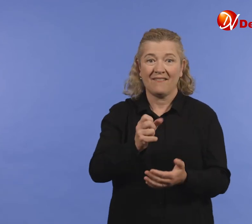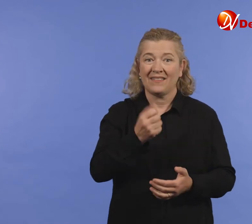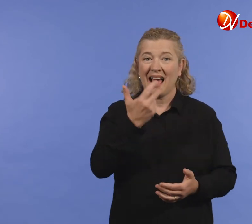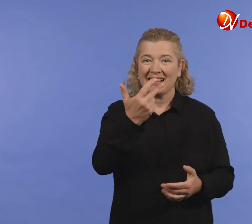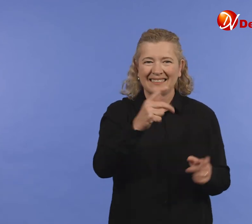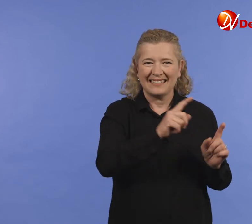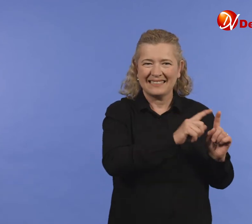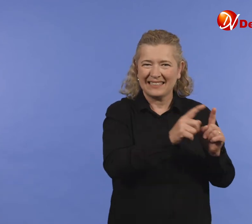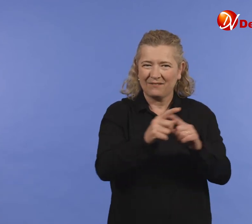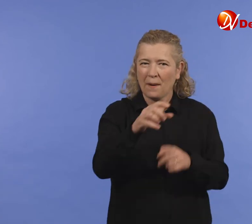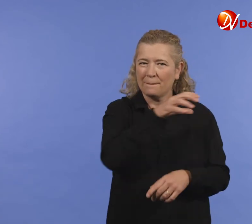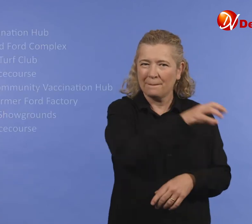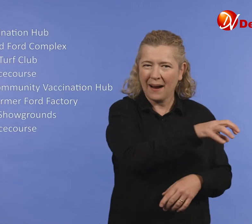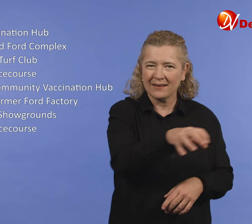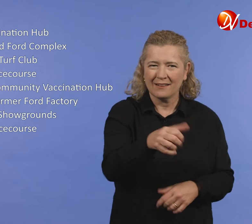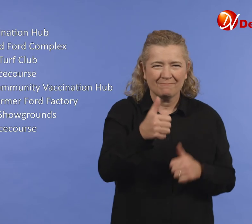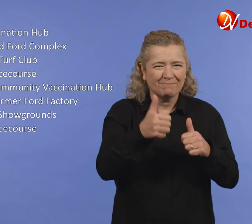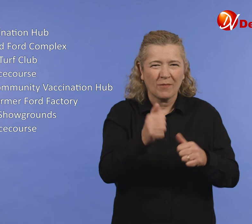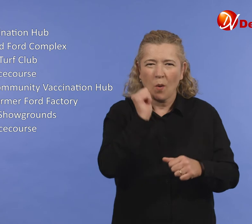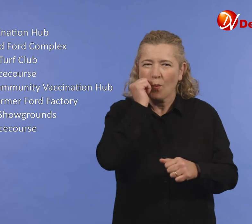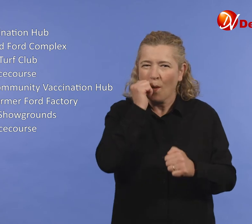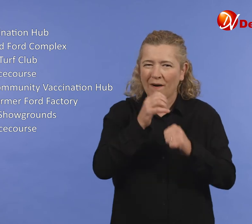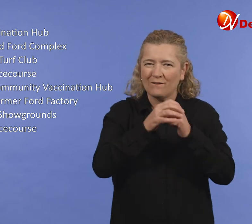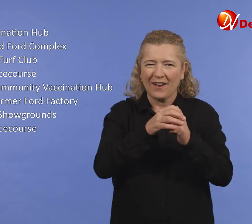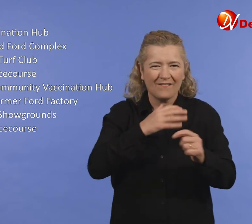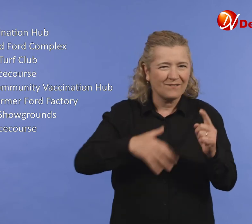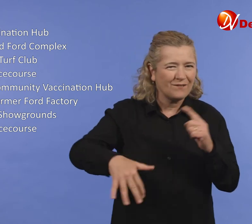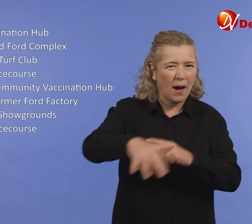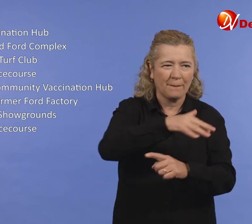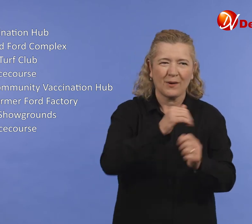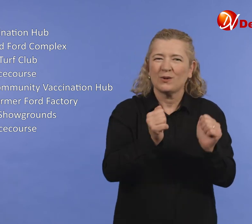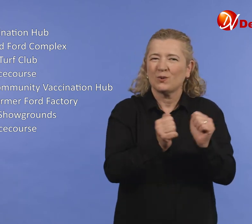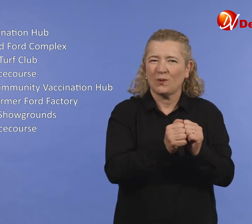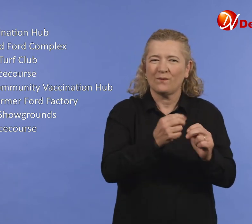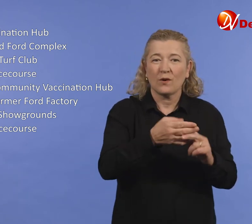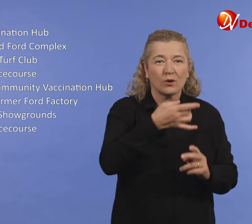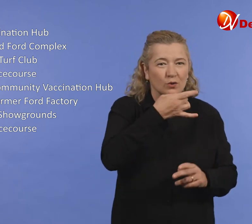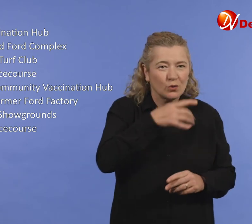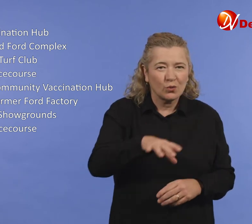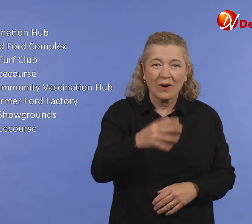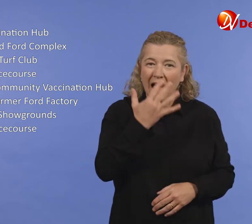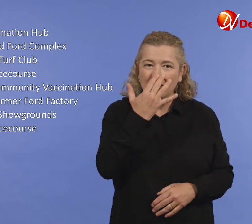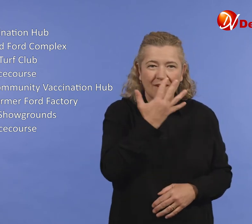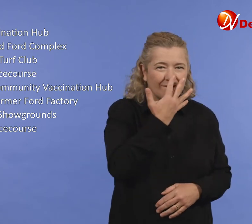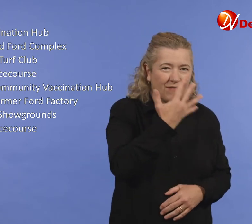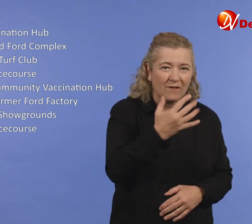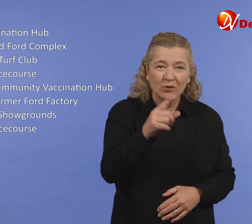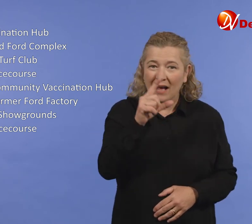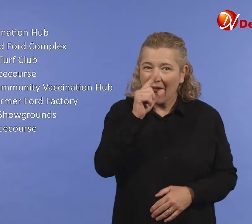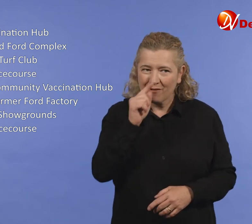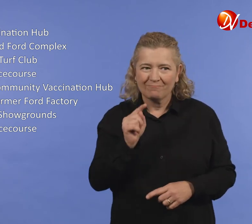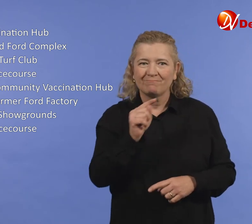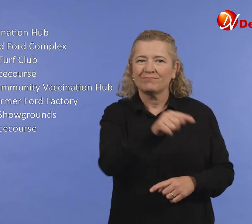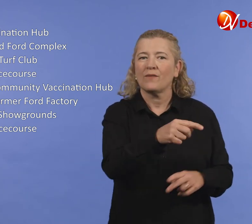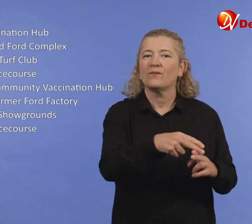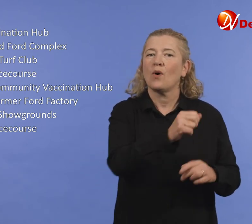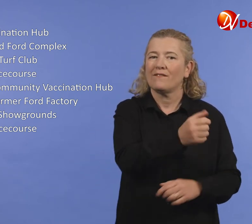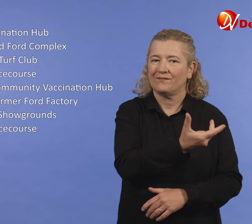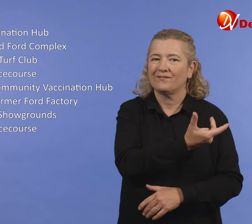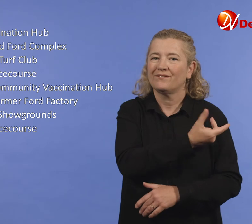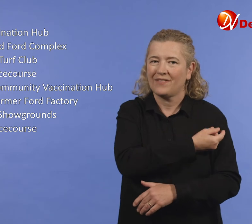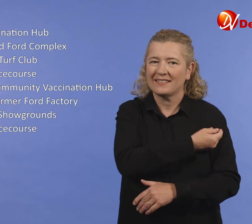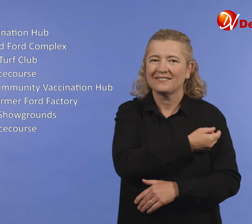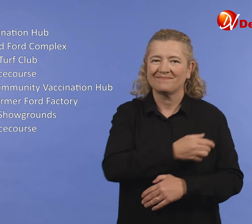there are 8 sites which have a friendly environment for children aged 5 to 11 years to receive their vaccination: